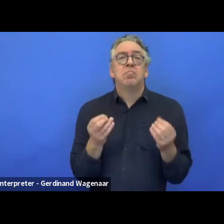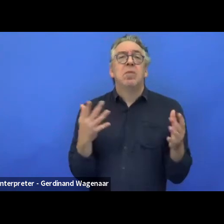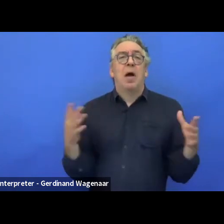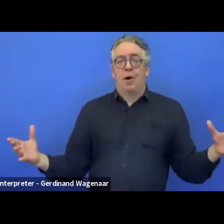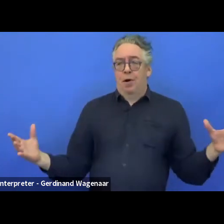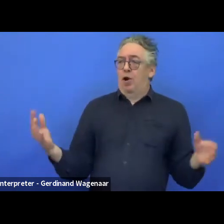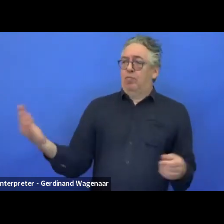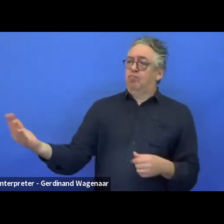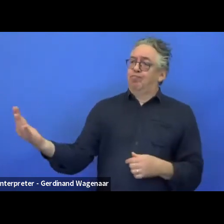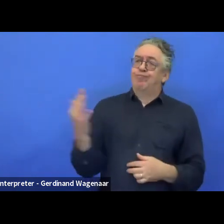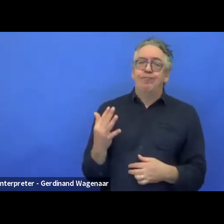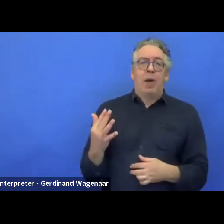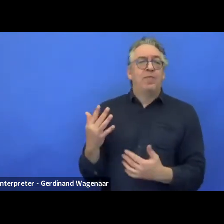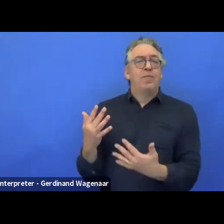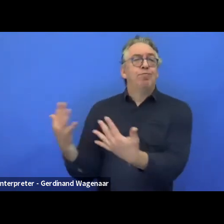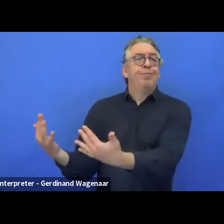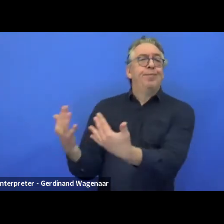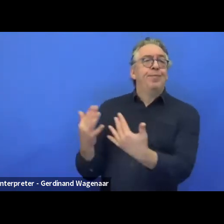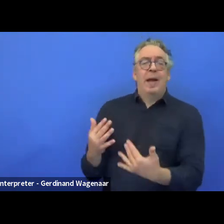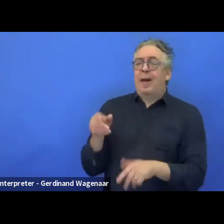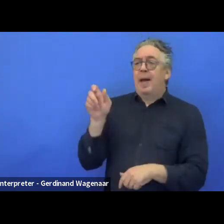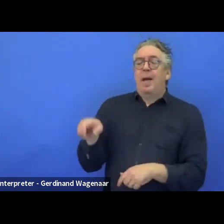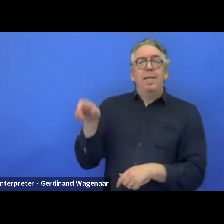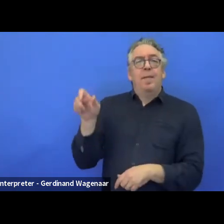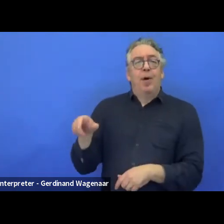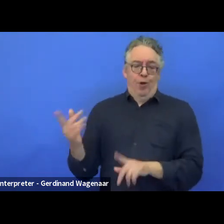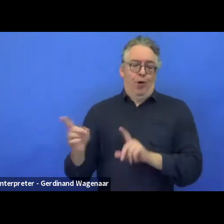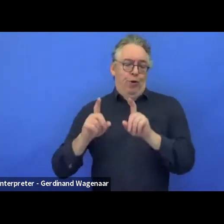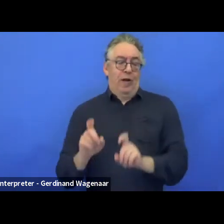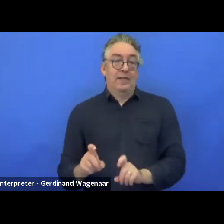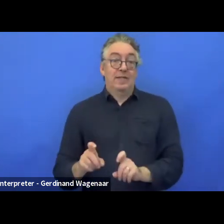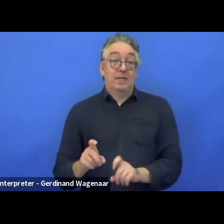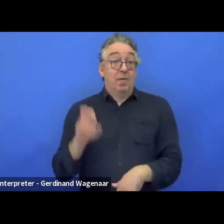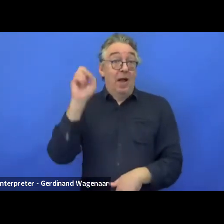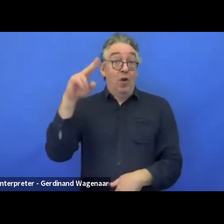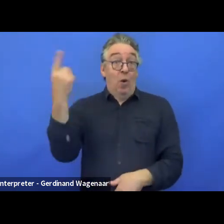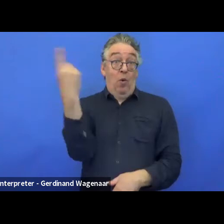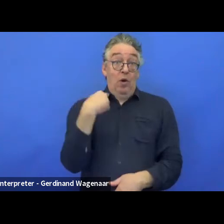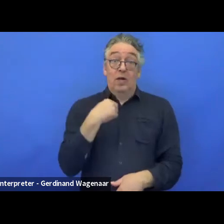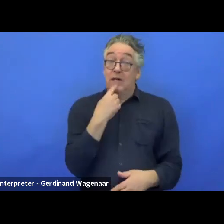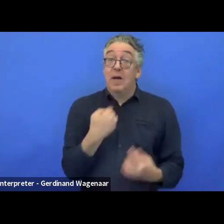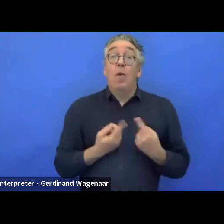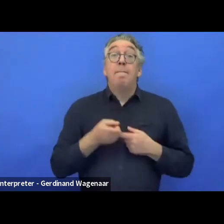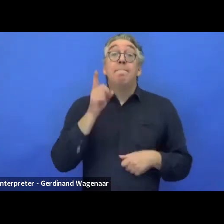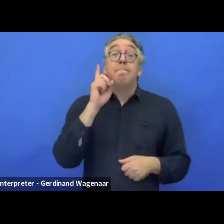But what the EU always requests, it's a pilot. And pilot means that it's not controlled,